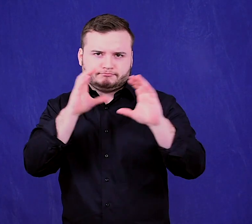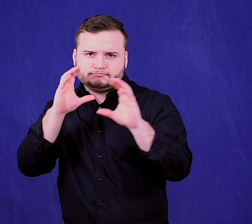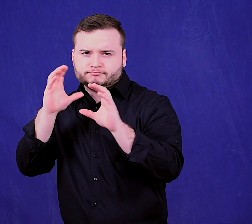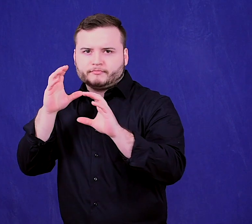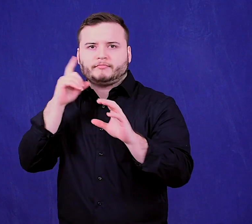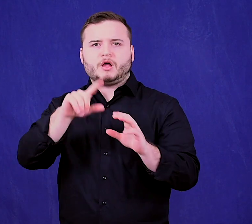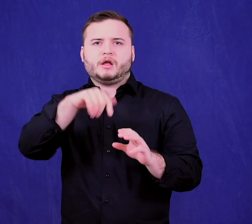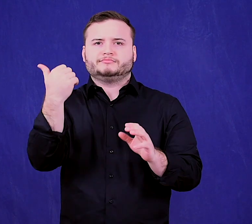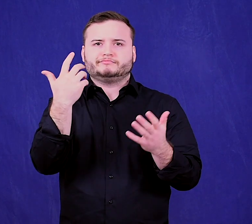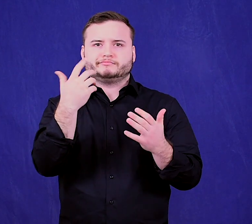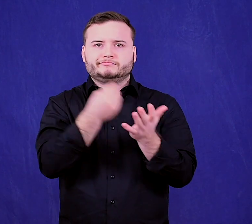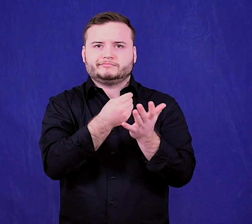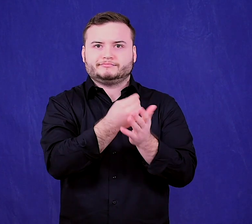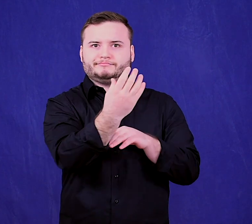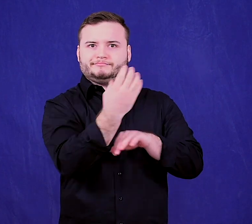for other sources of funding.